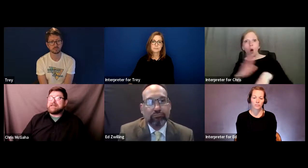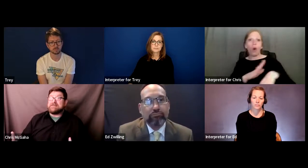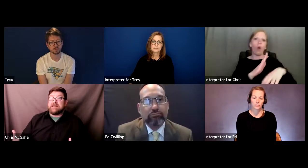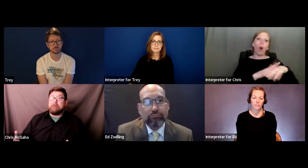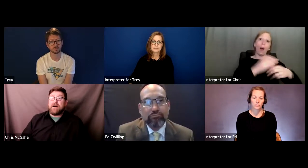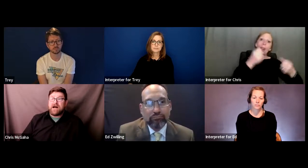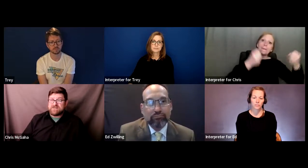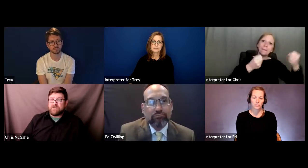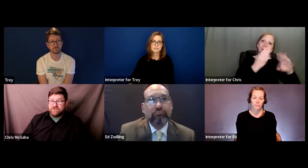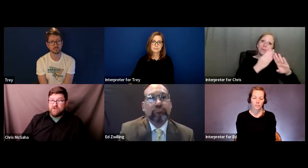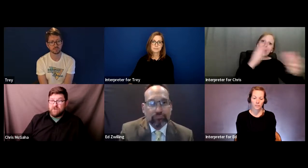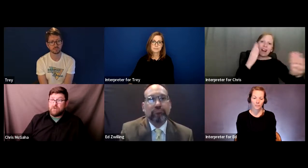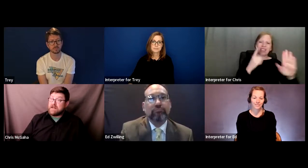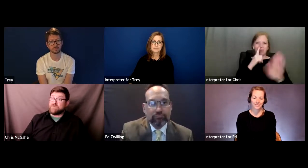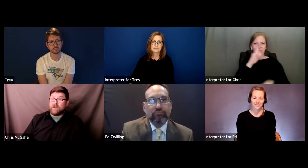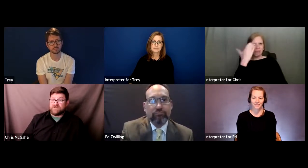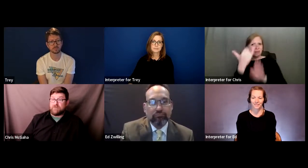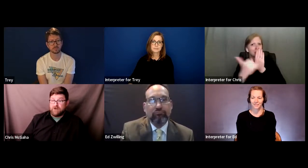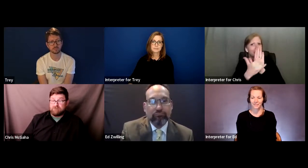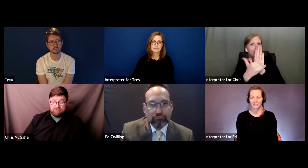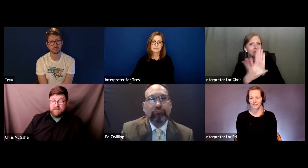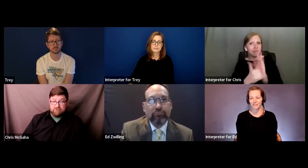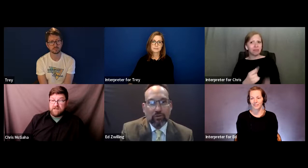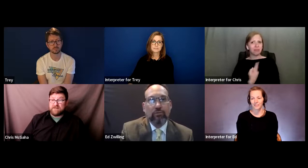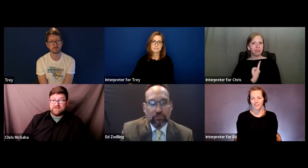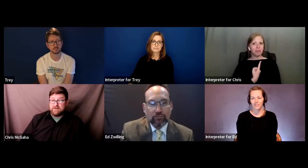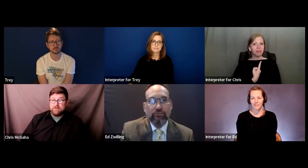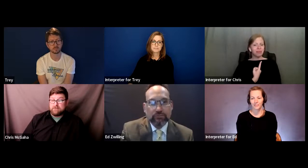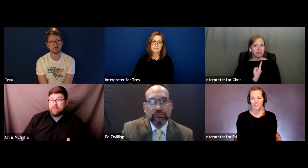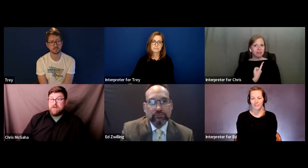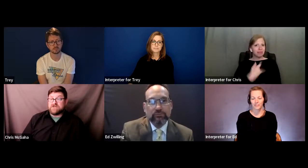is impossible to do as one interpreter. It is.